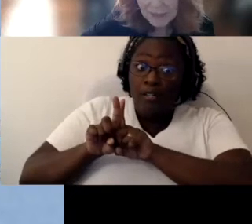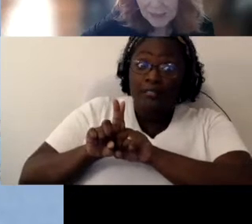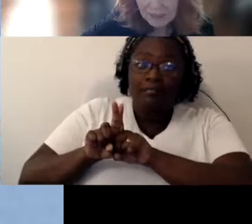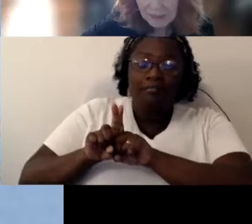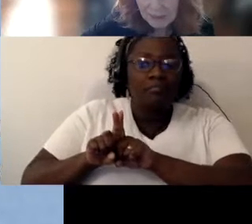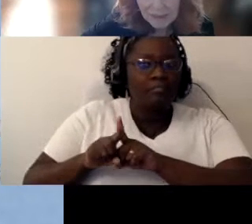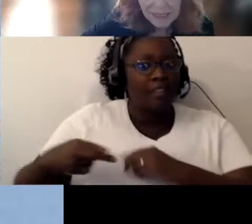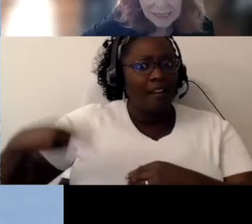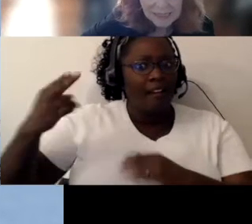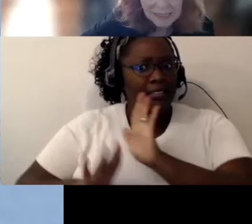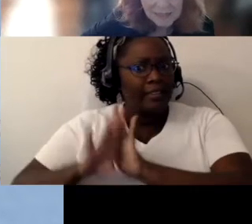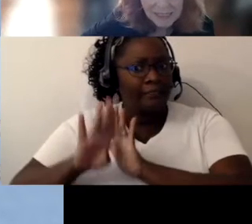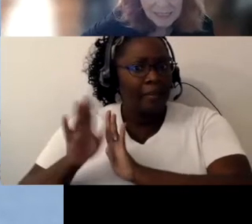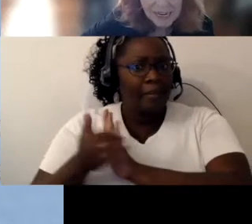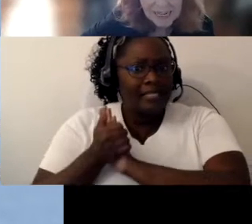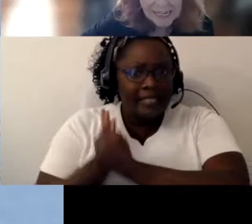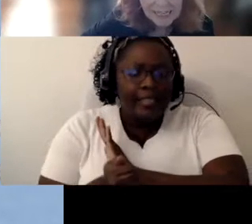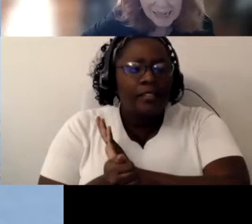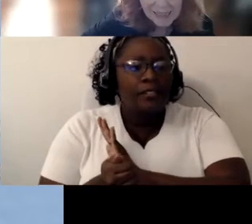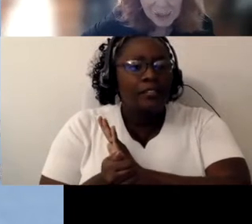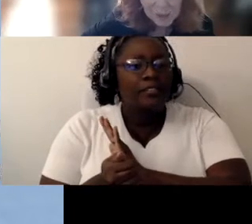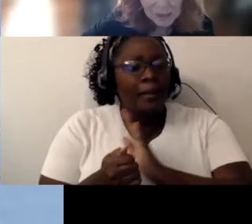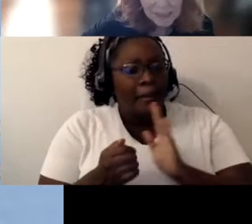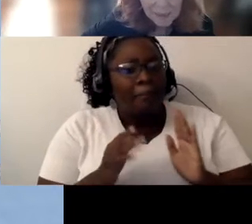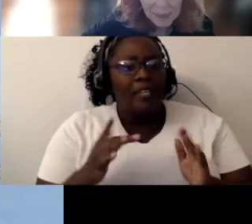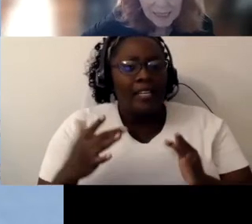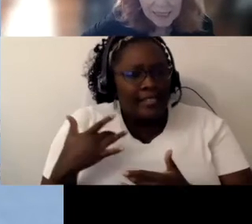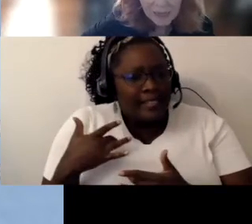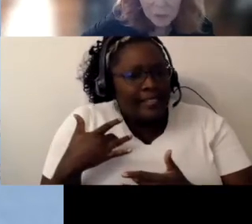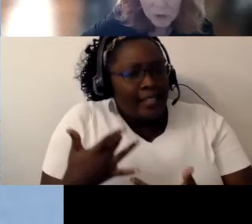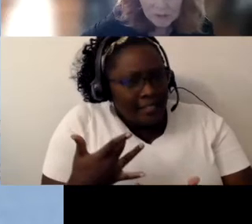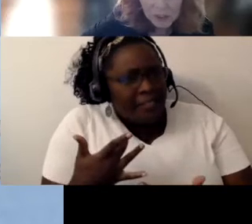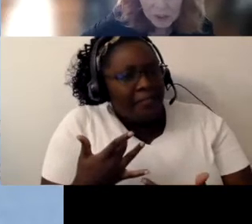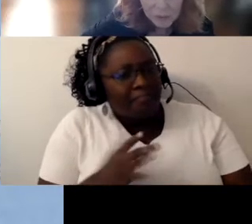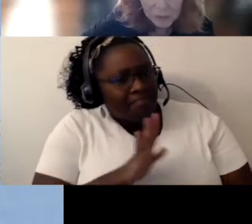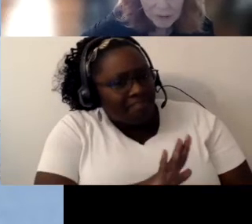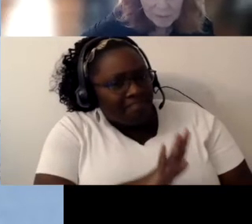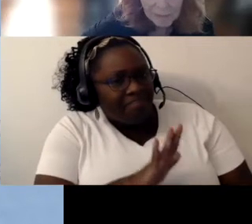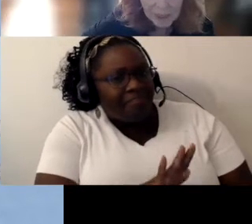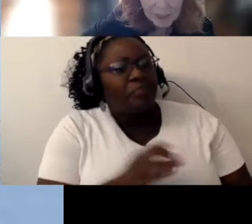skills, sensitivities and insights to participate in the world of children with deafblindness